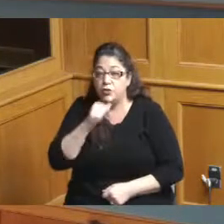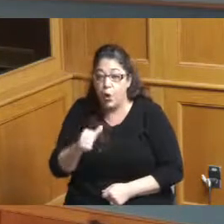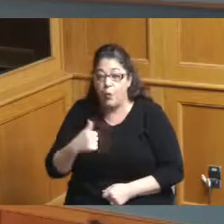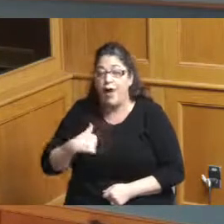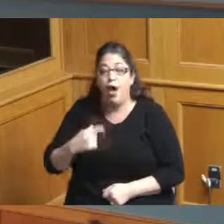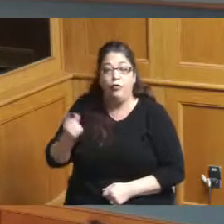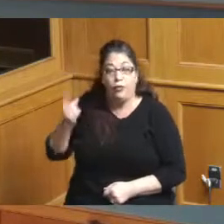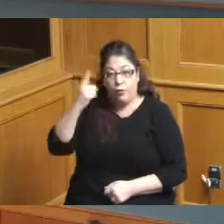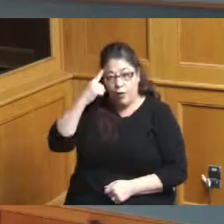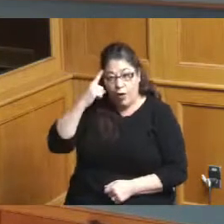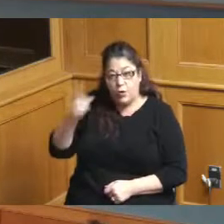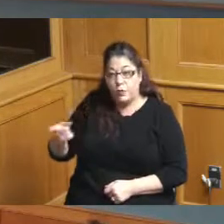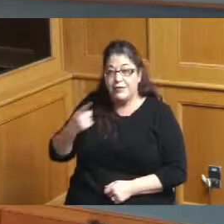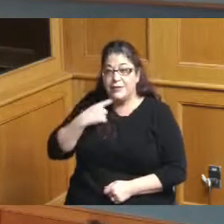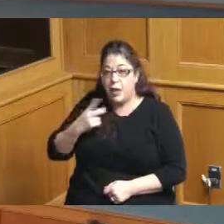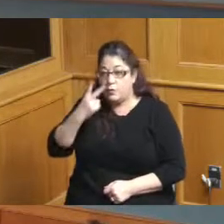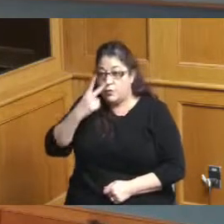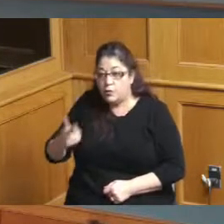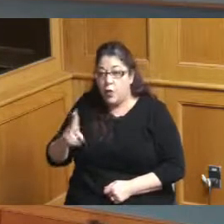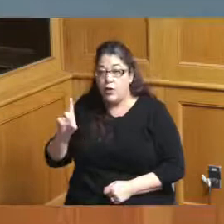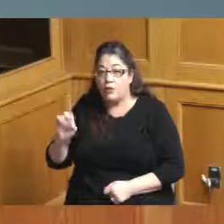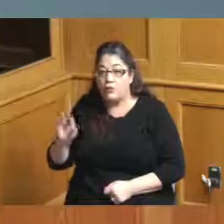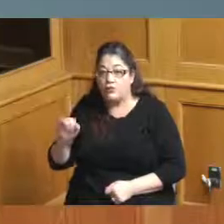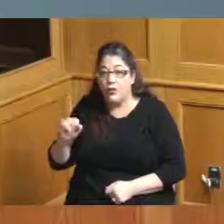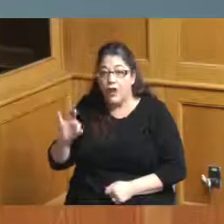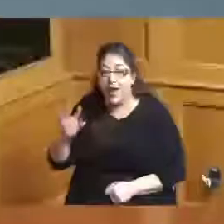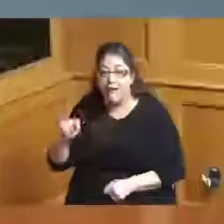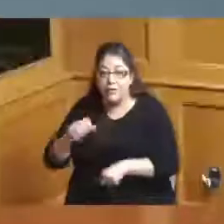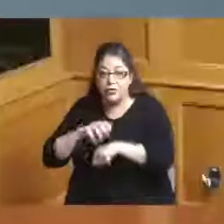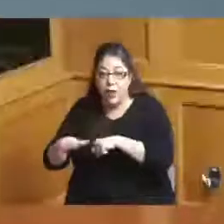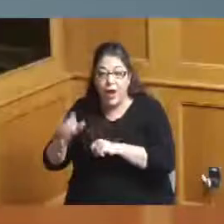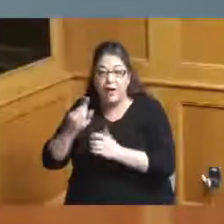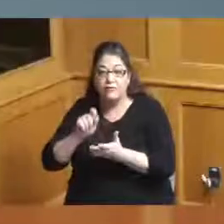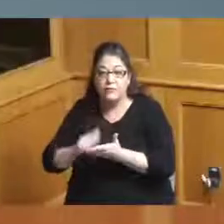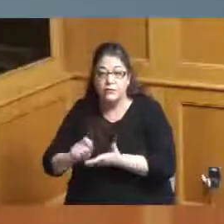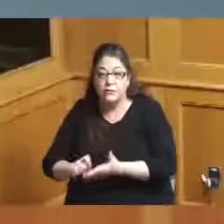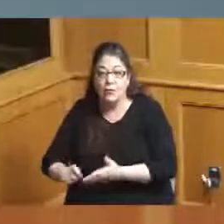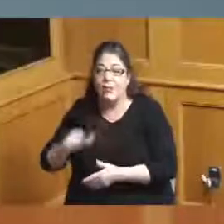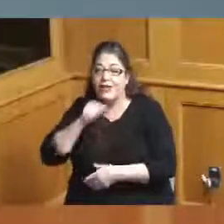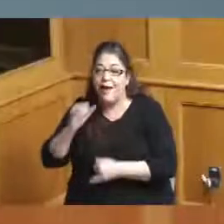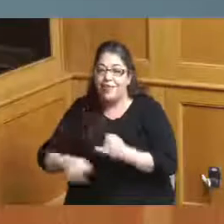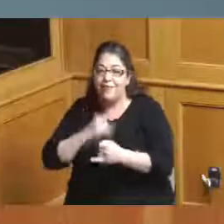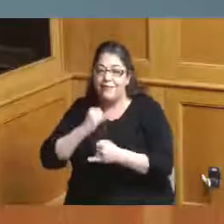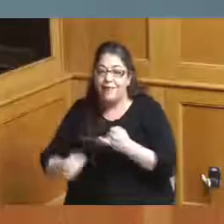that you you said you saw some drafts and so you have not seen the final one so we can we will go